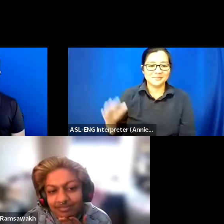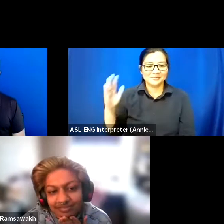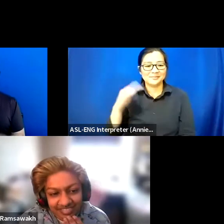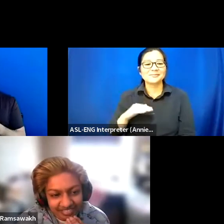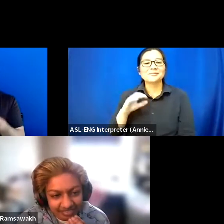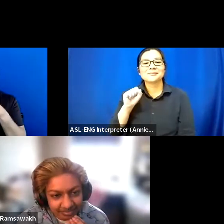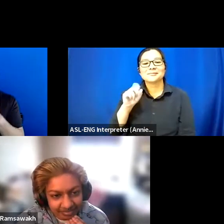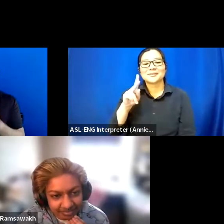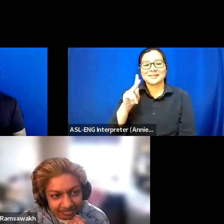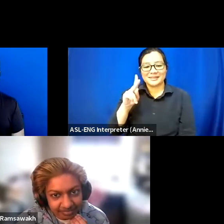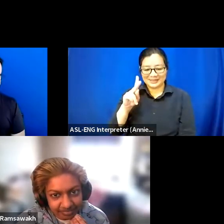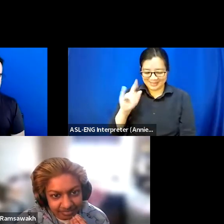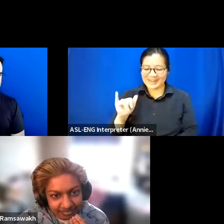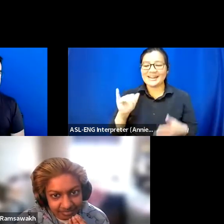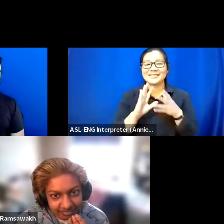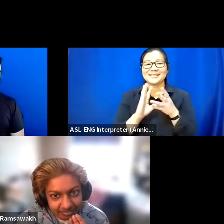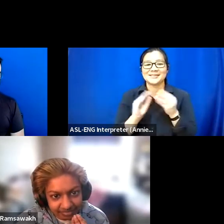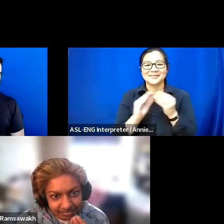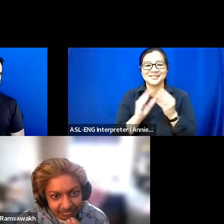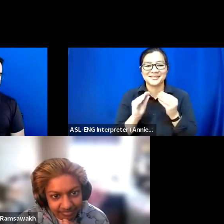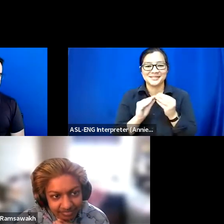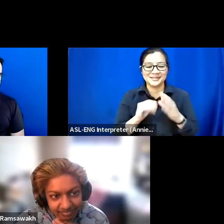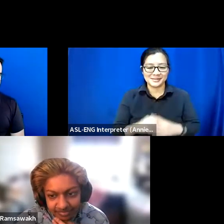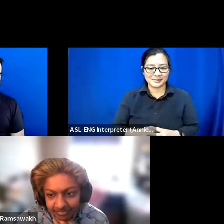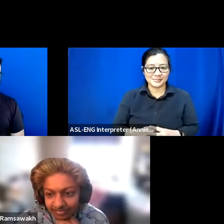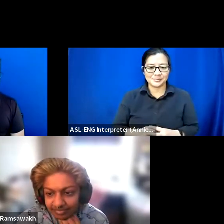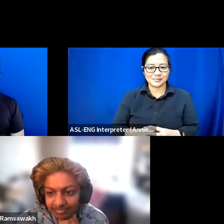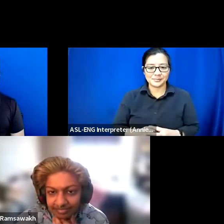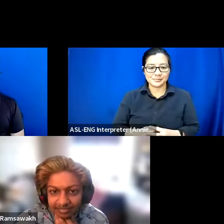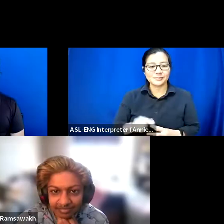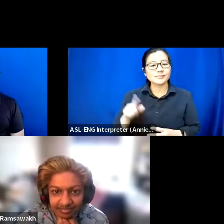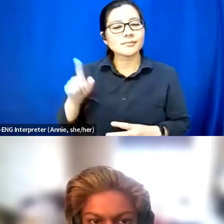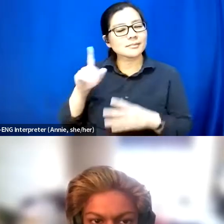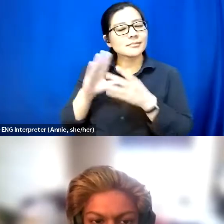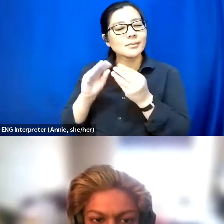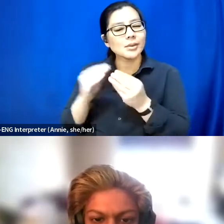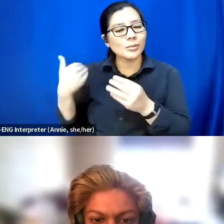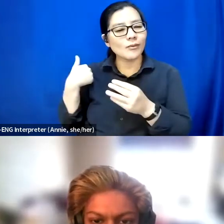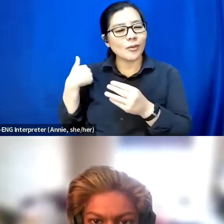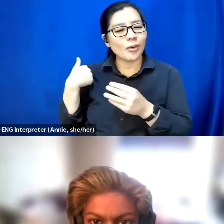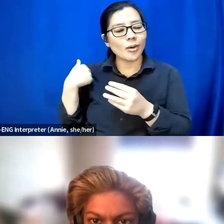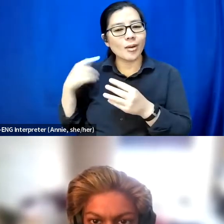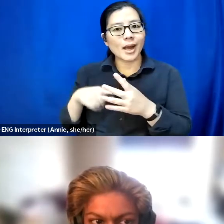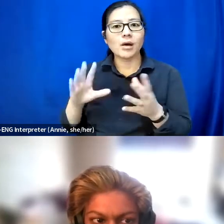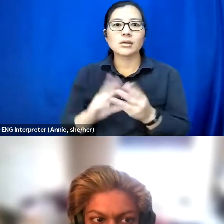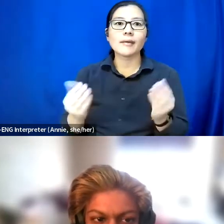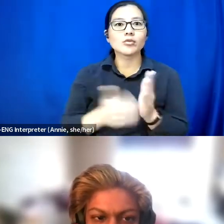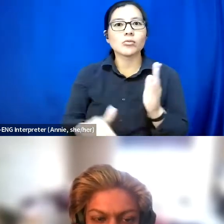Yeah. What you were talking about earlier about saying the same thing over, and over, and over again.